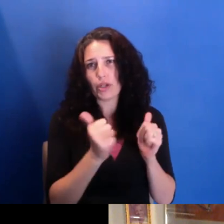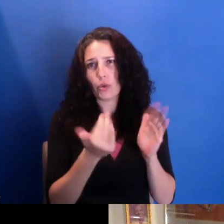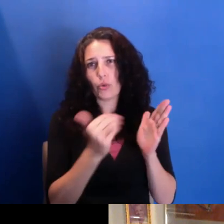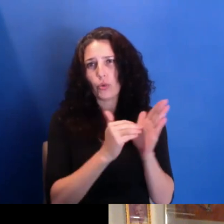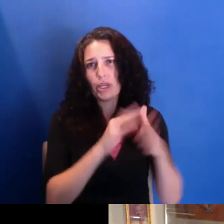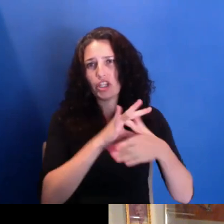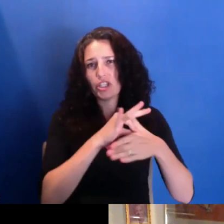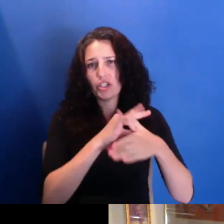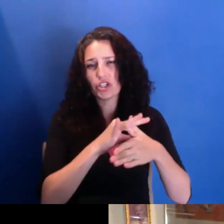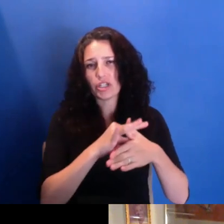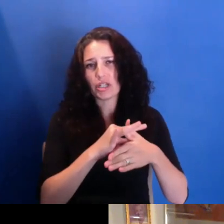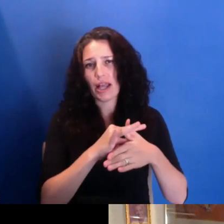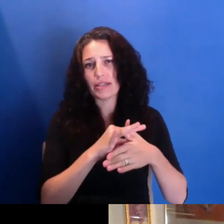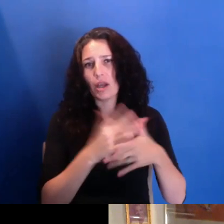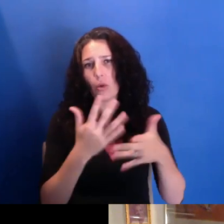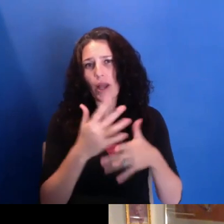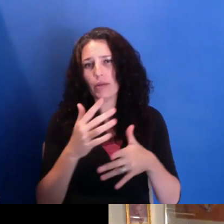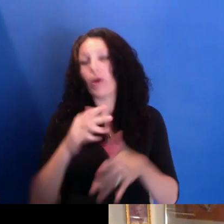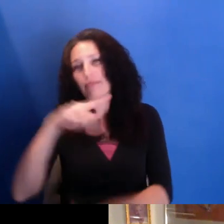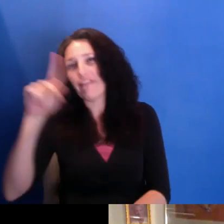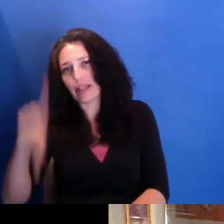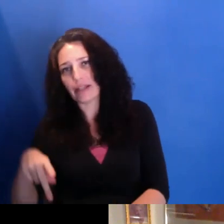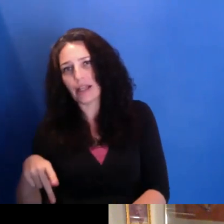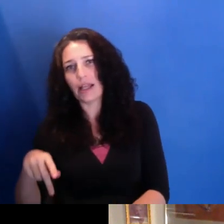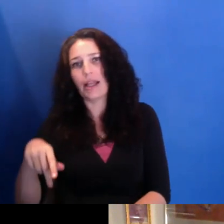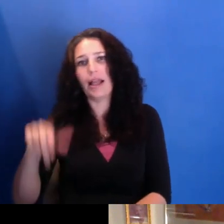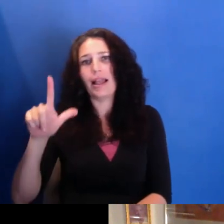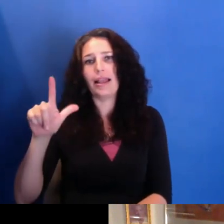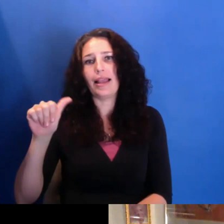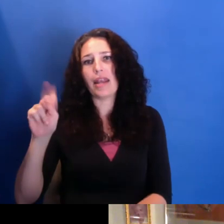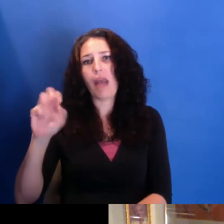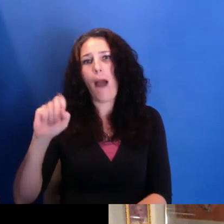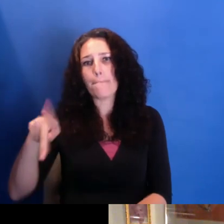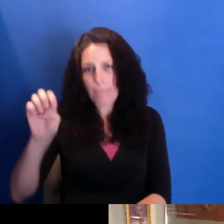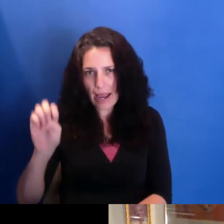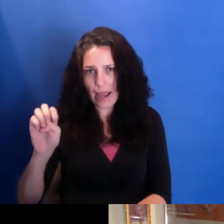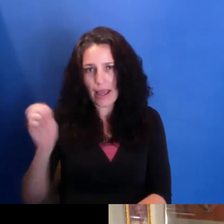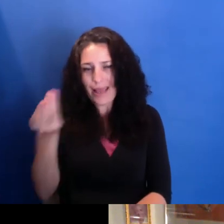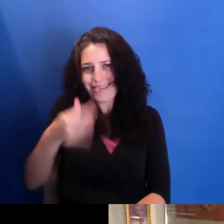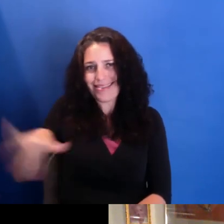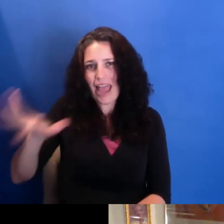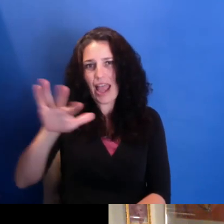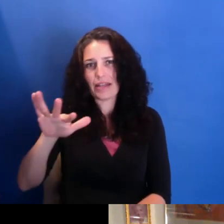which is really Philadelphia-- this was Lenape land-- in terms of its relationship--